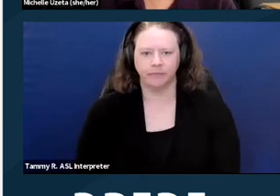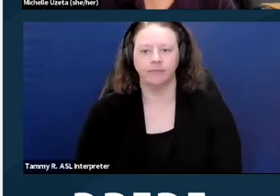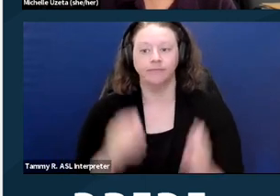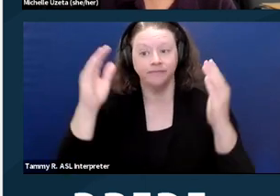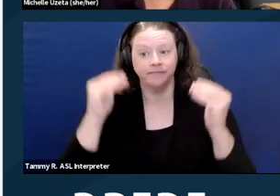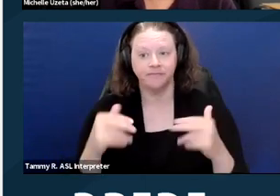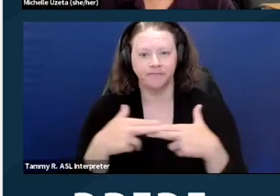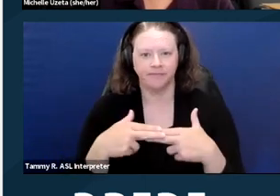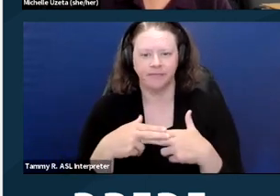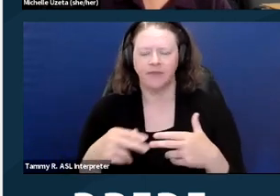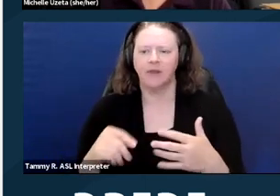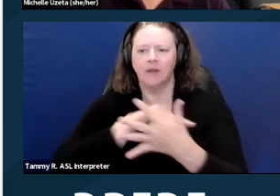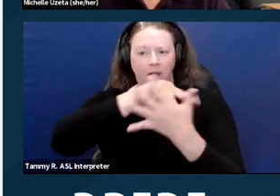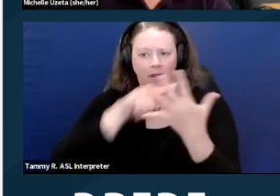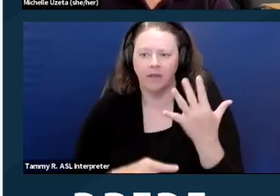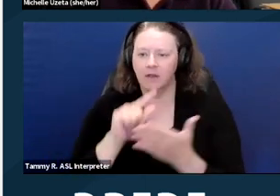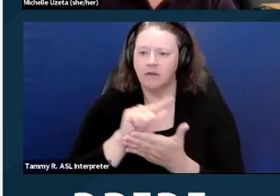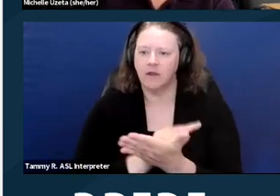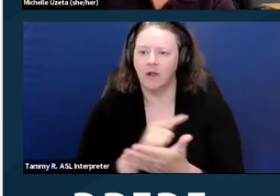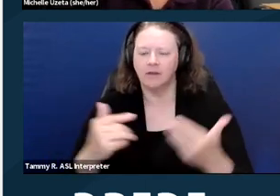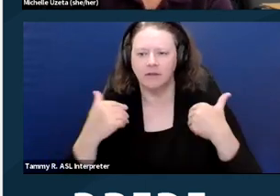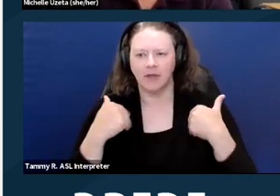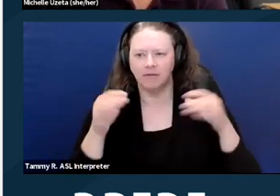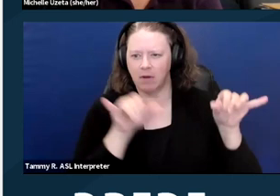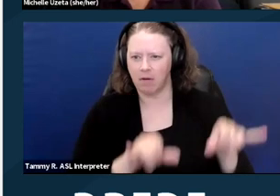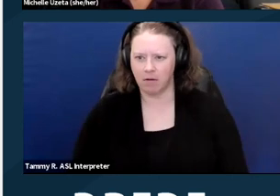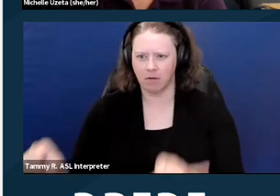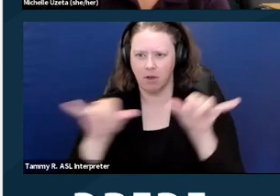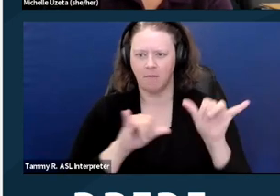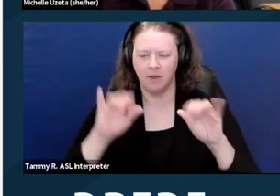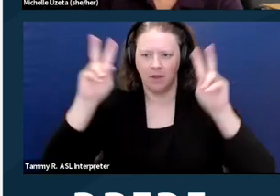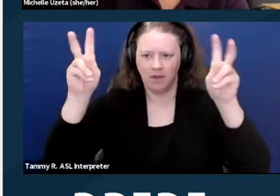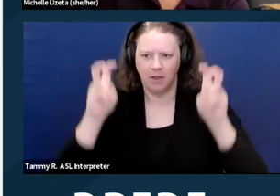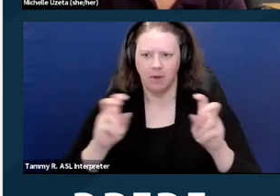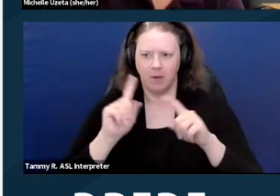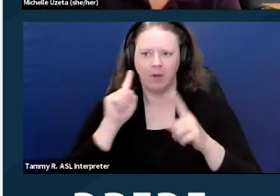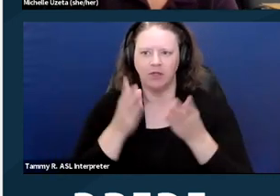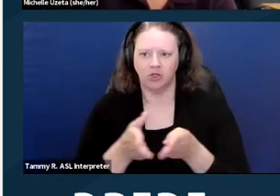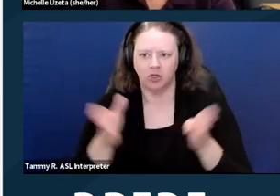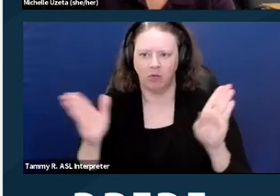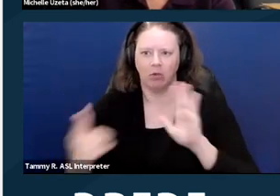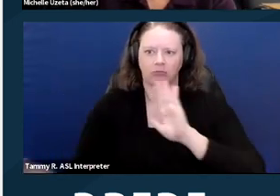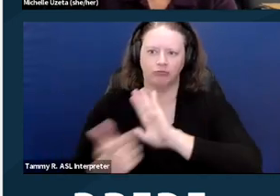So these laws all kind of have a common theme about the general prohibition or the general rules.